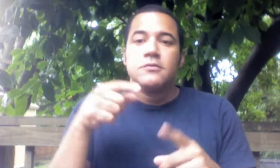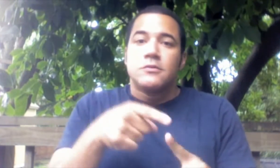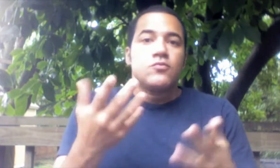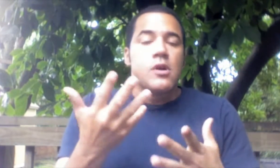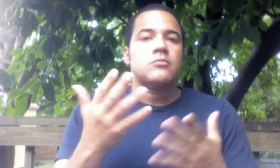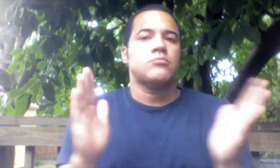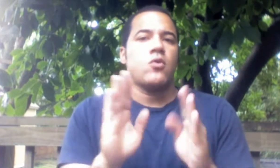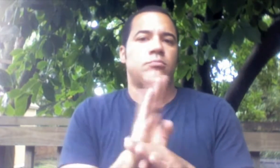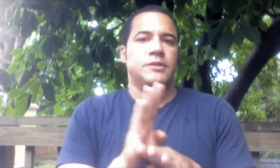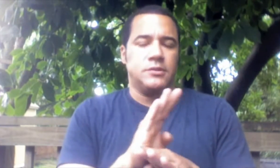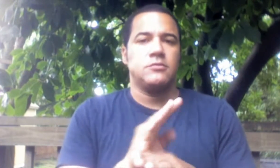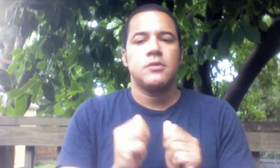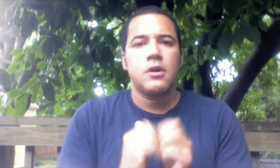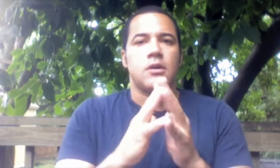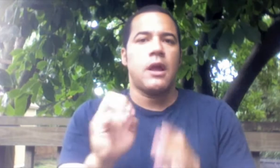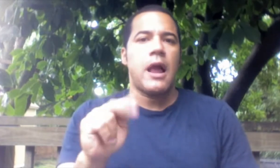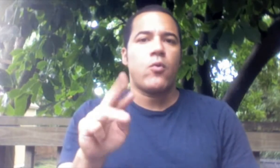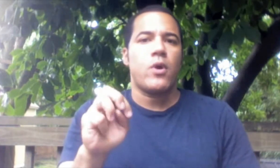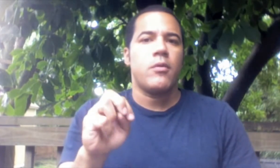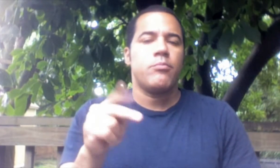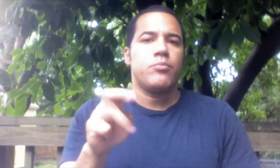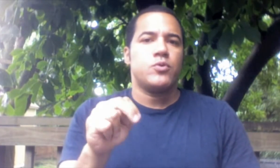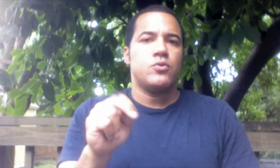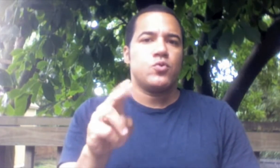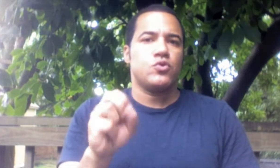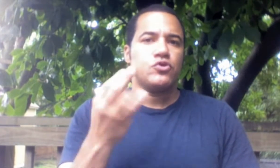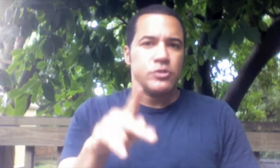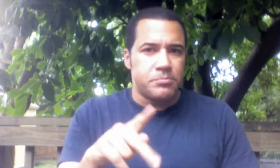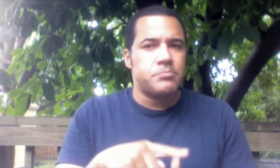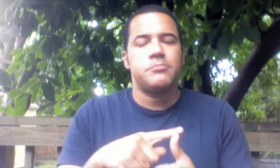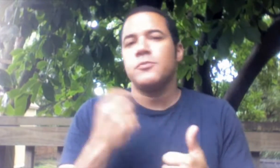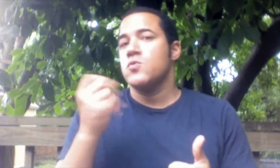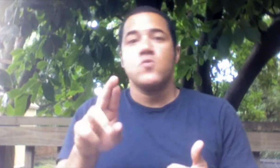I considered business as in small business, entrepreneurship